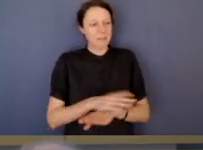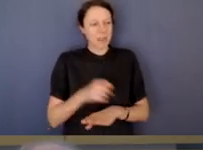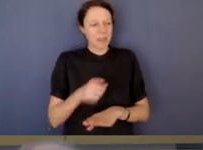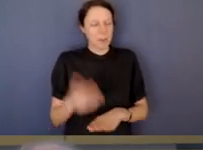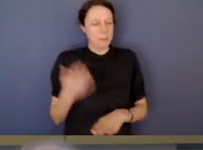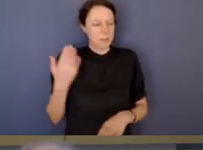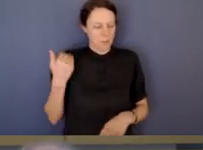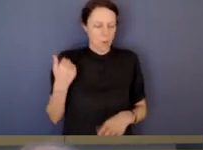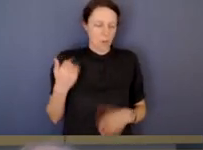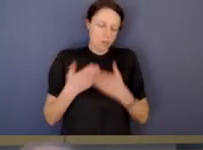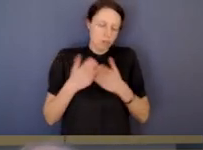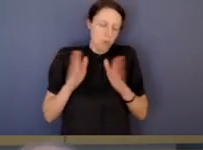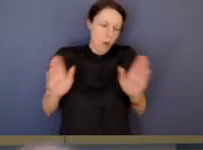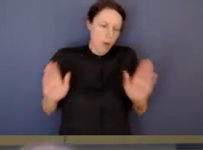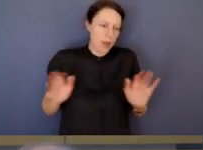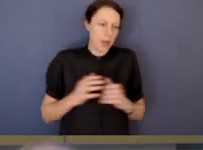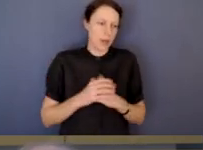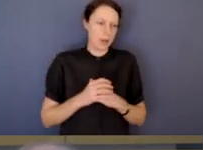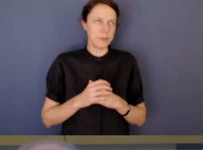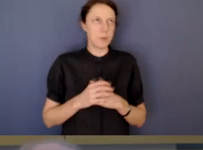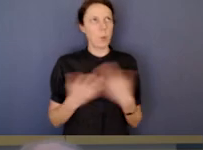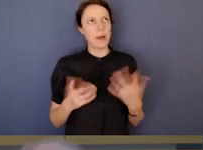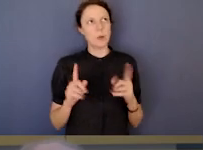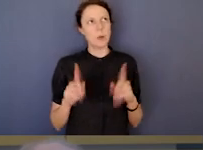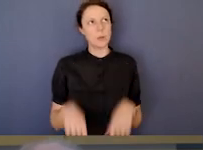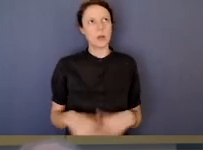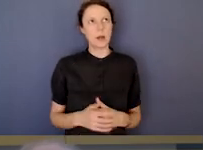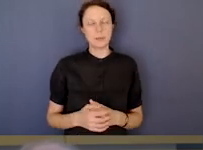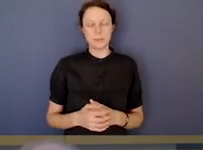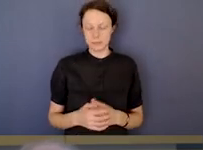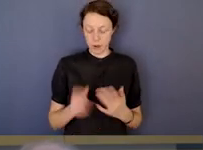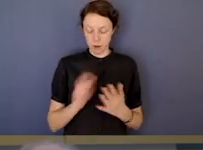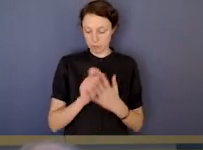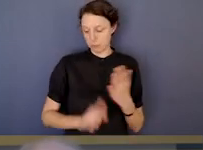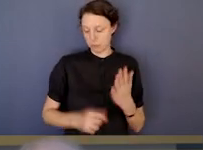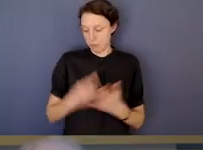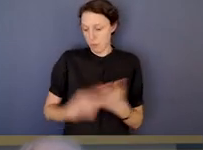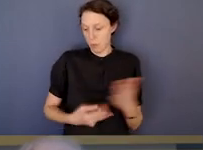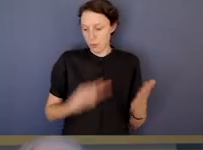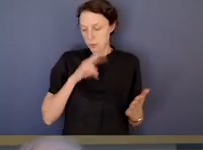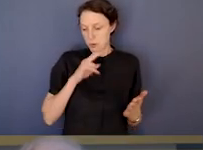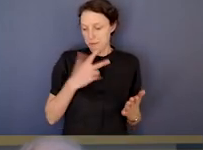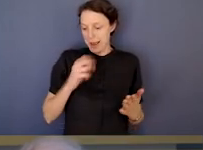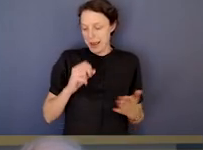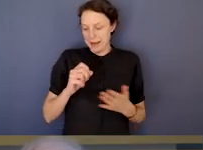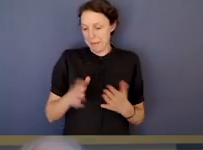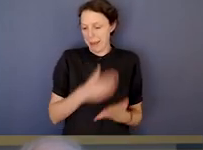It's yeah, where to begin, 280 pages worth.